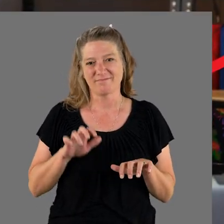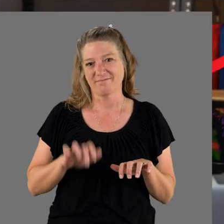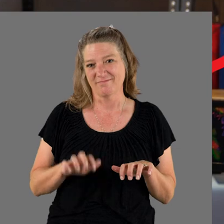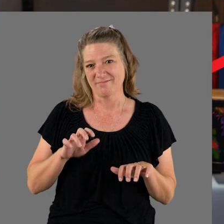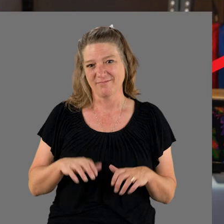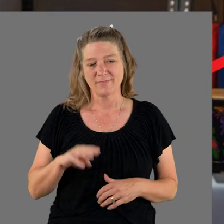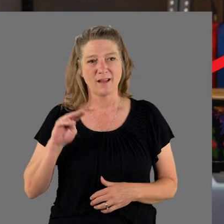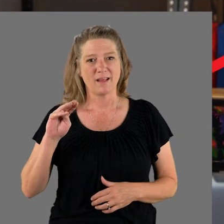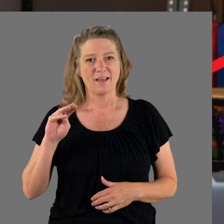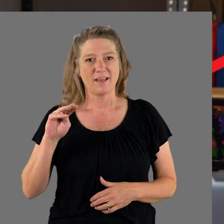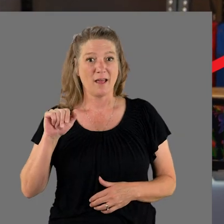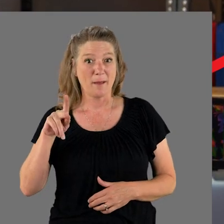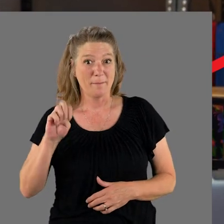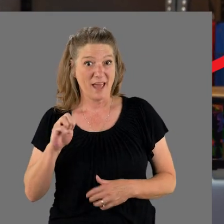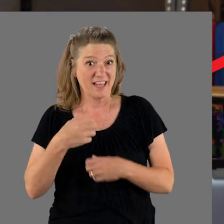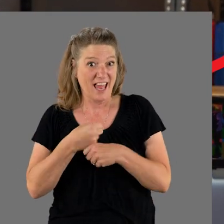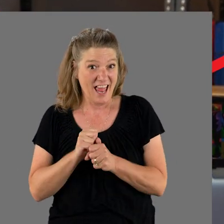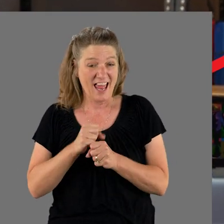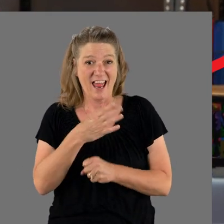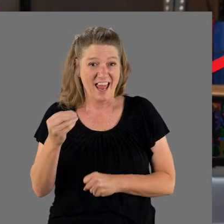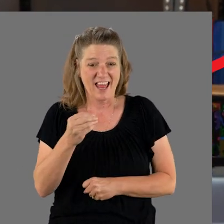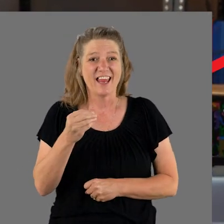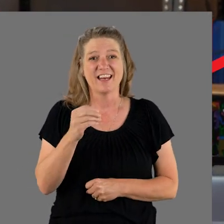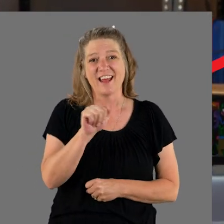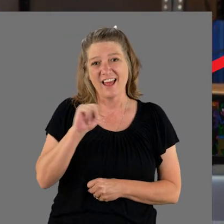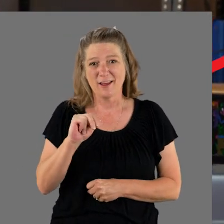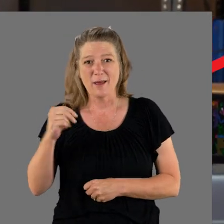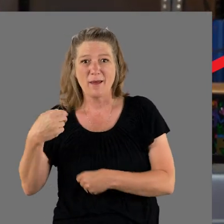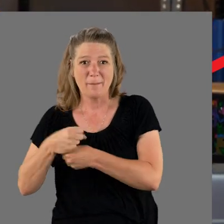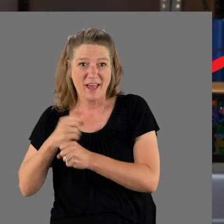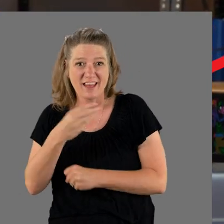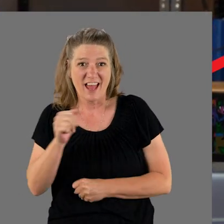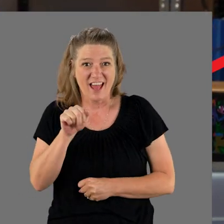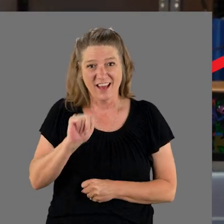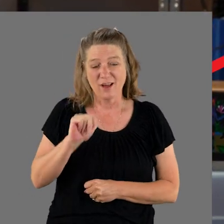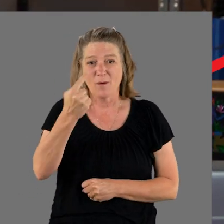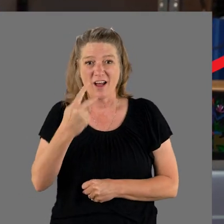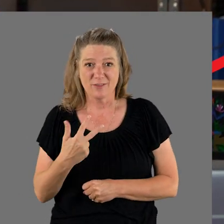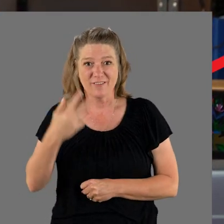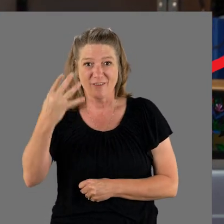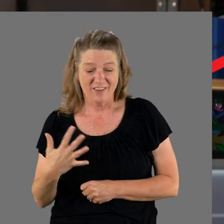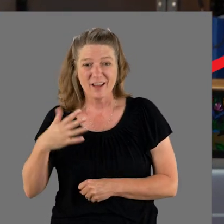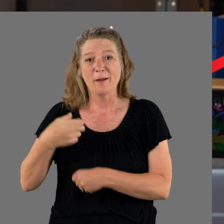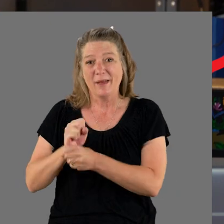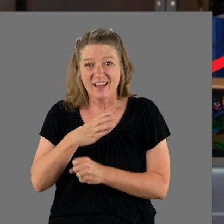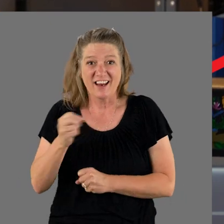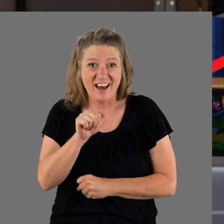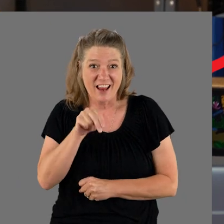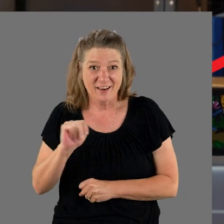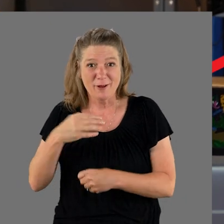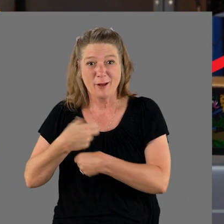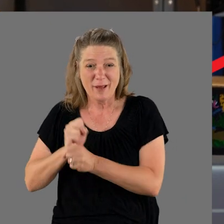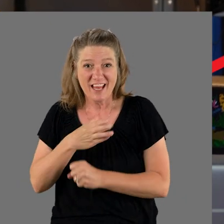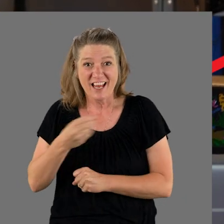Make an "N," make an "N," make an "N," one, three, four, and five. Make an "N," make an "N," make an "N,"